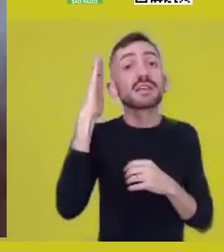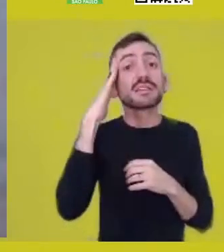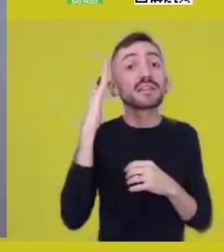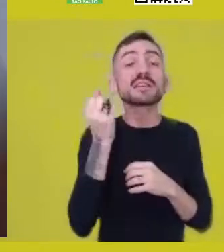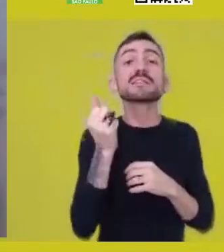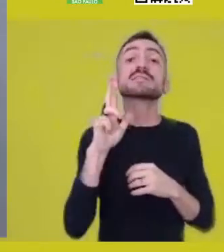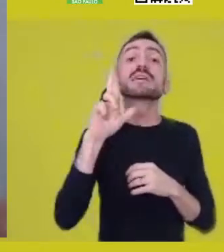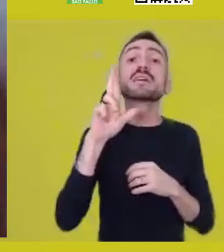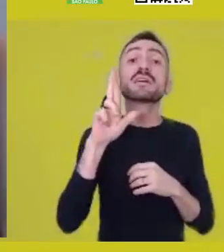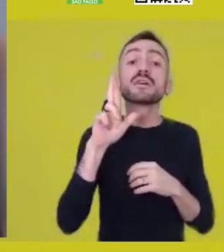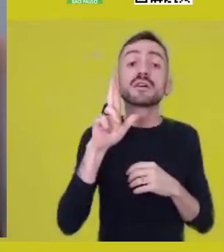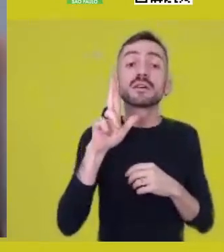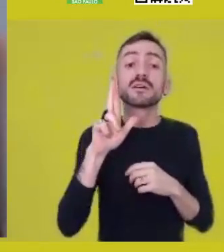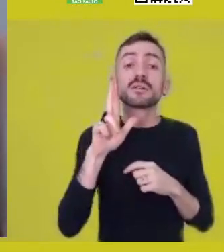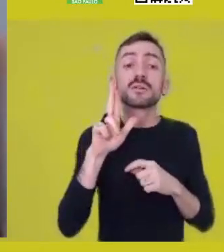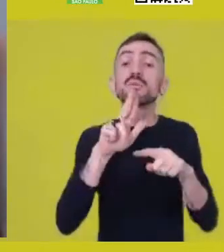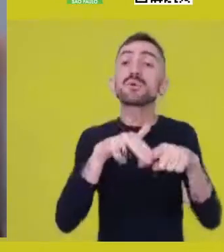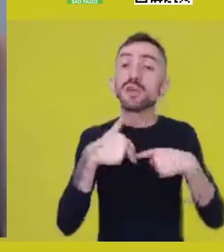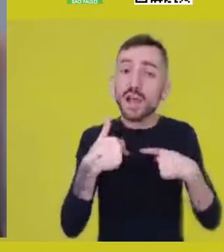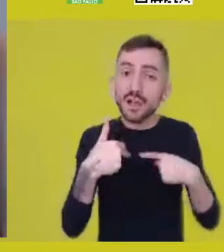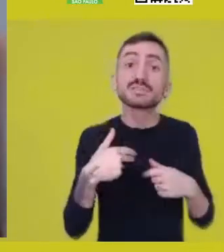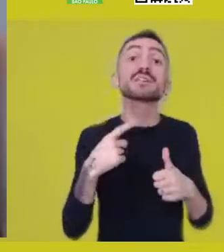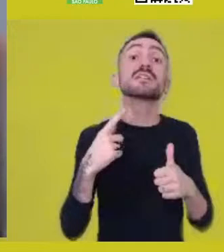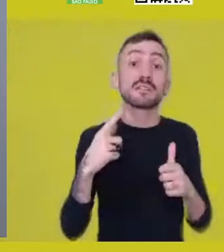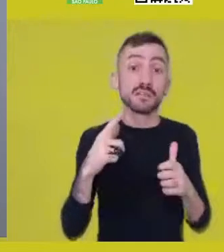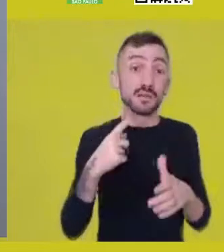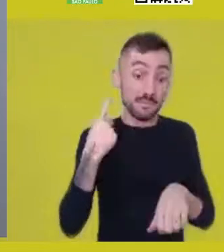because we can only interpret things by living.